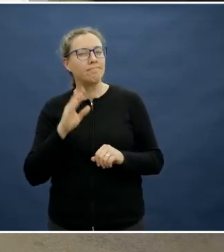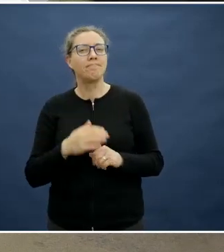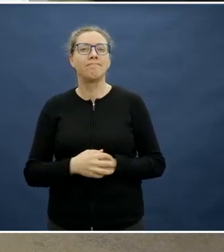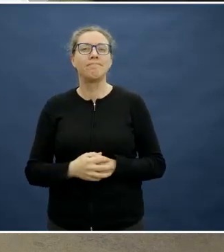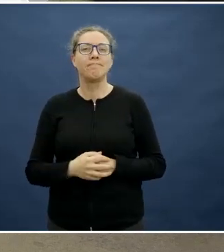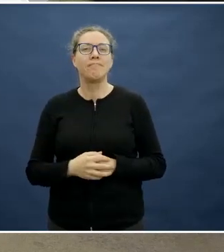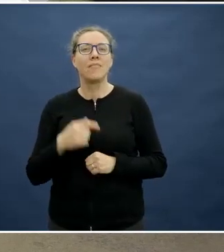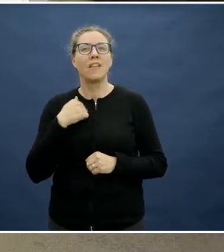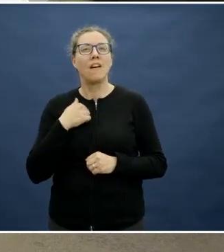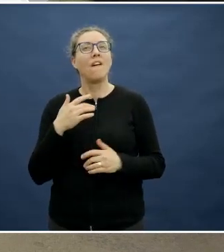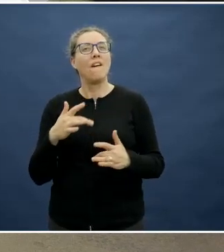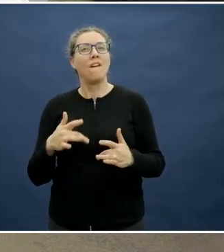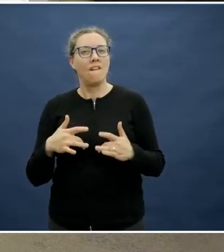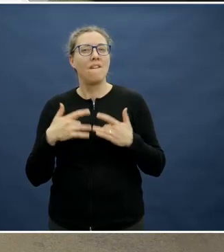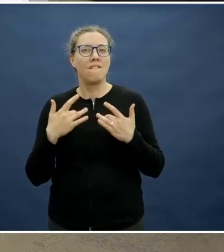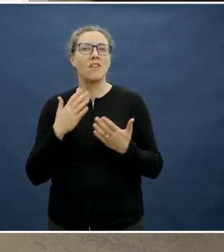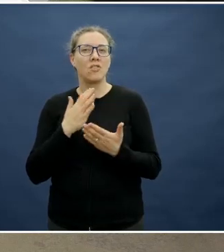some of the options that we've got available.